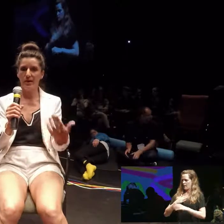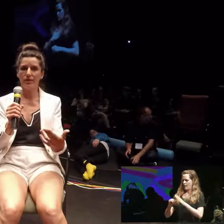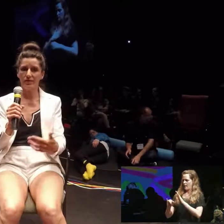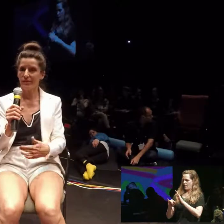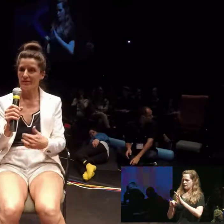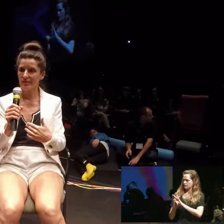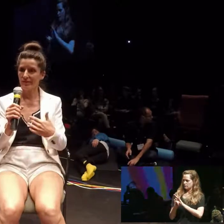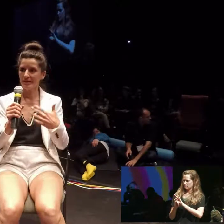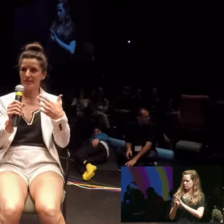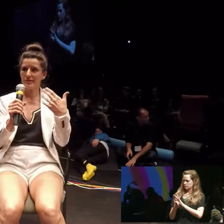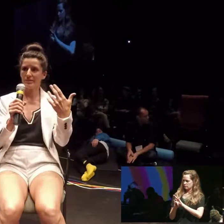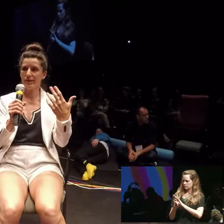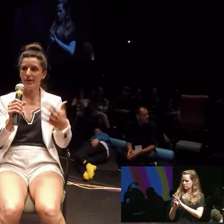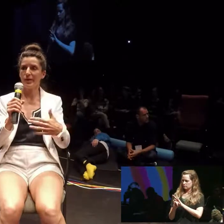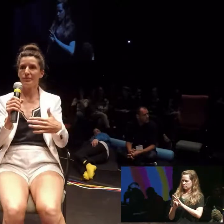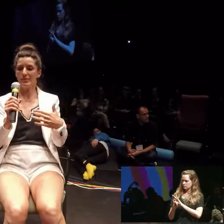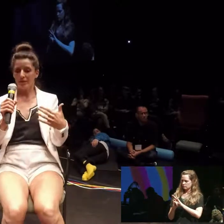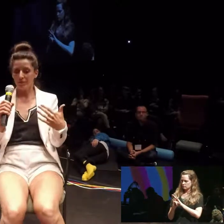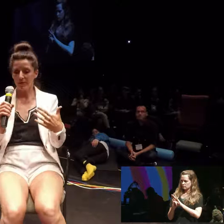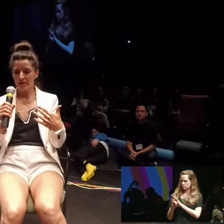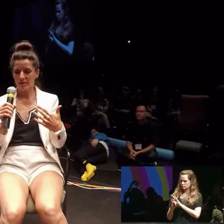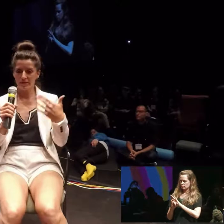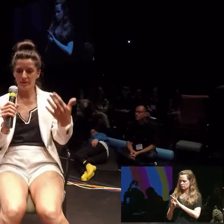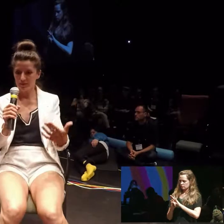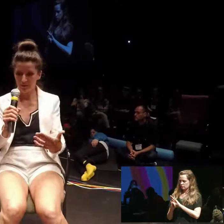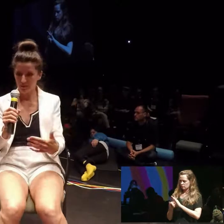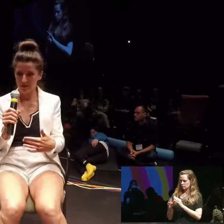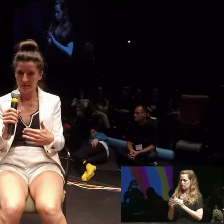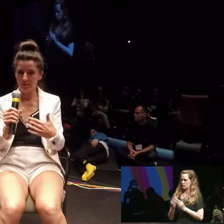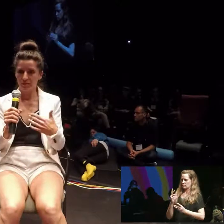apparent you know I guess like as I become visible as a mixed-race I become